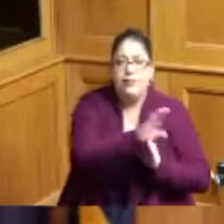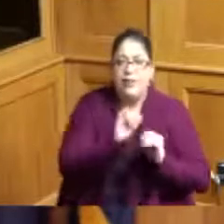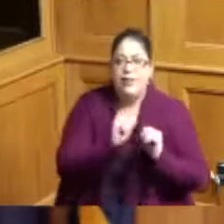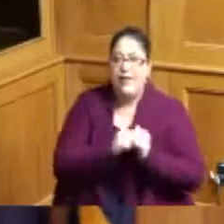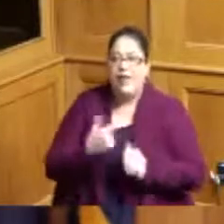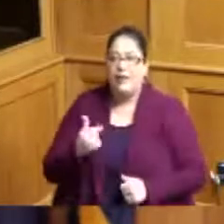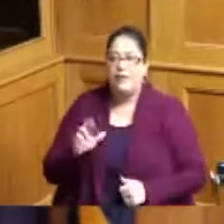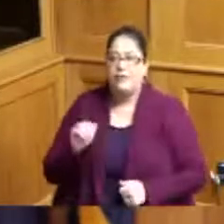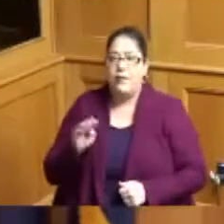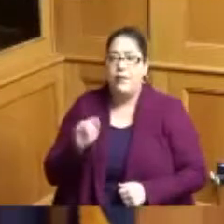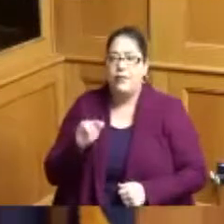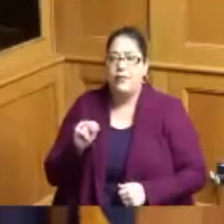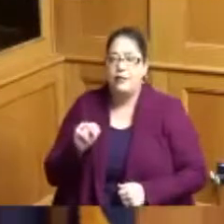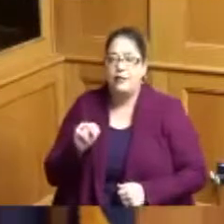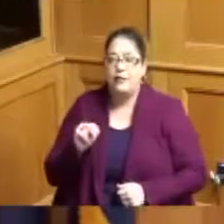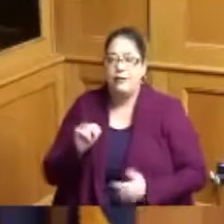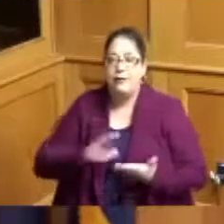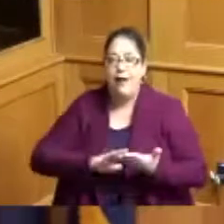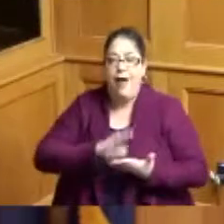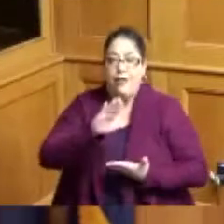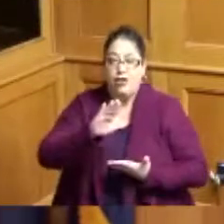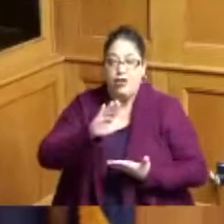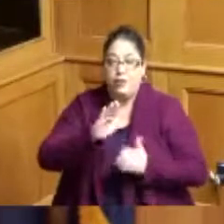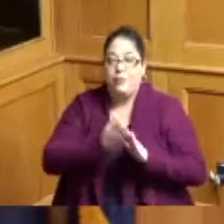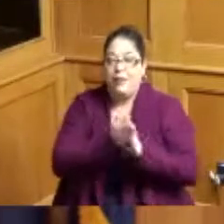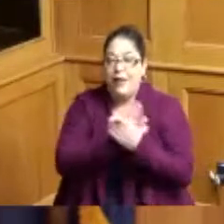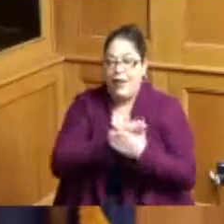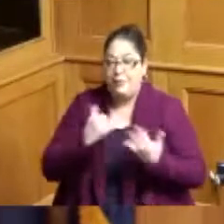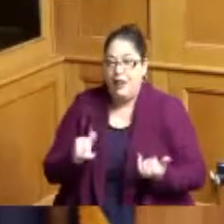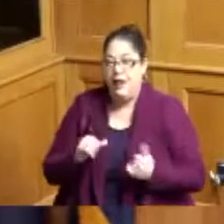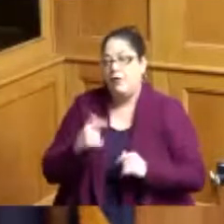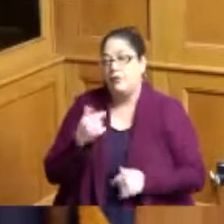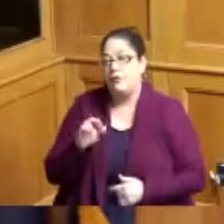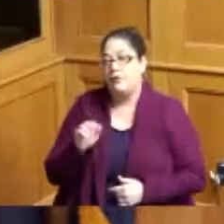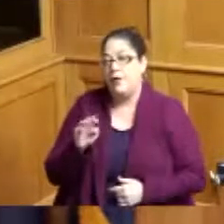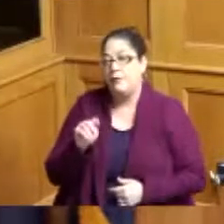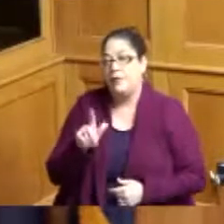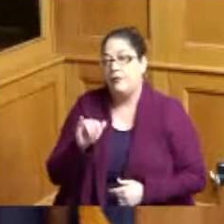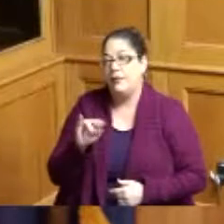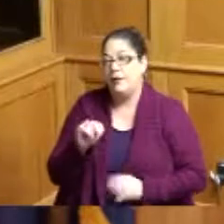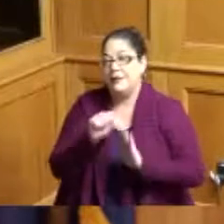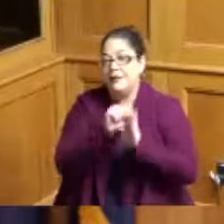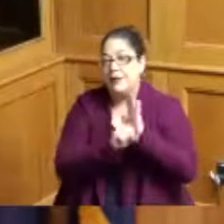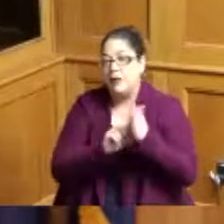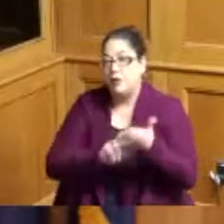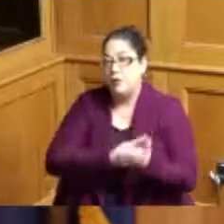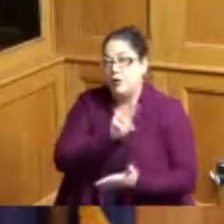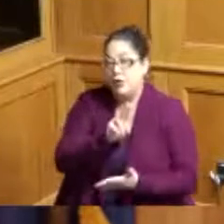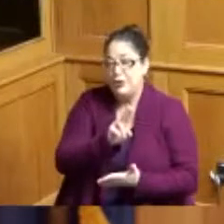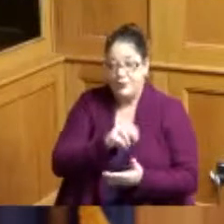is now known as Grambling State University many many decades later I got a chance to